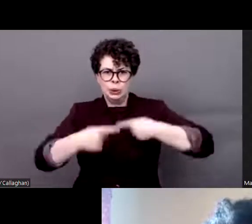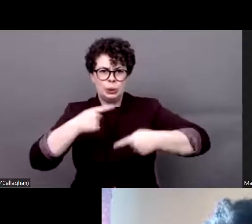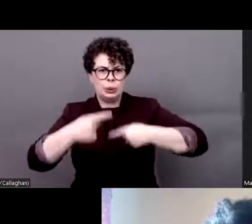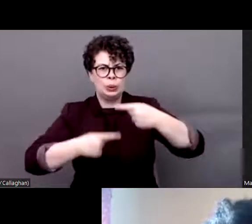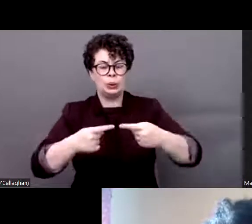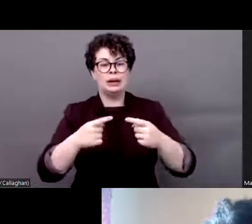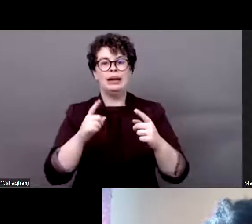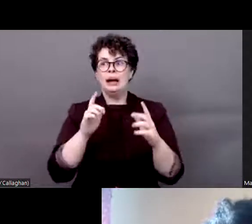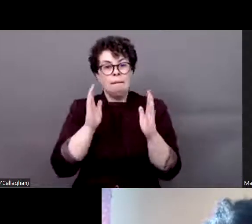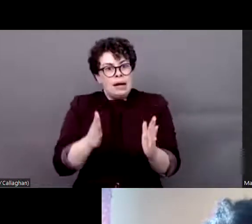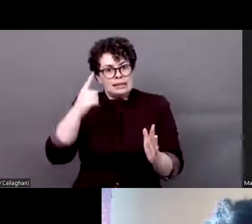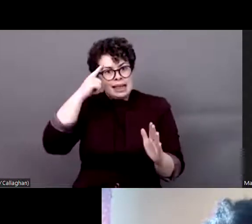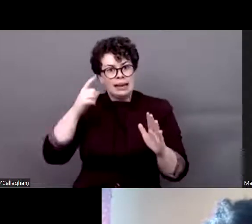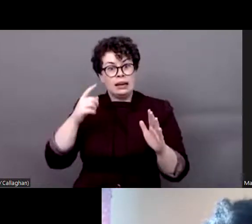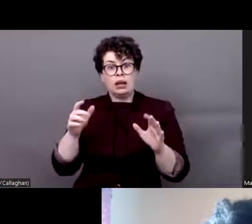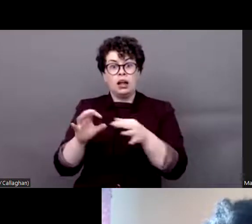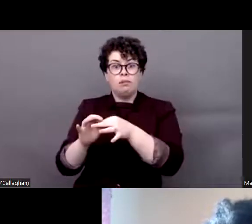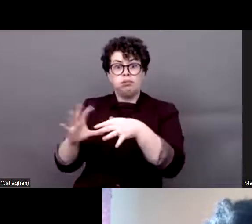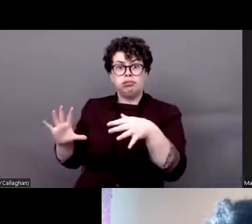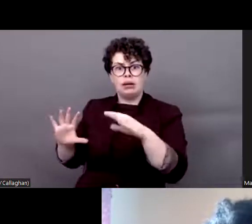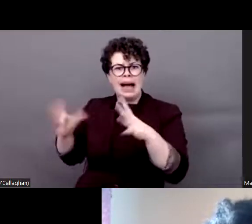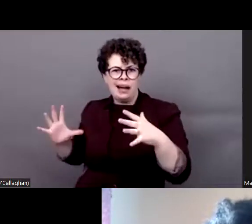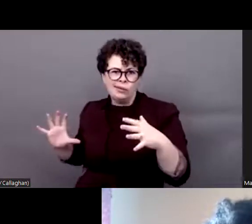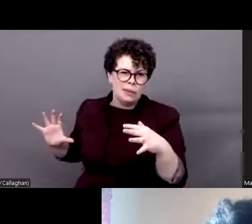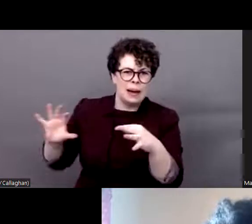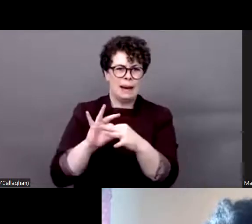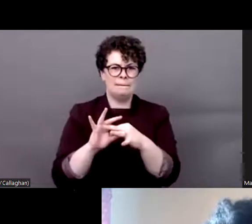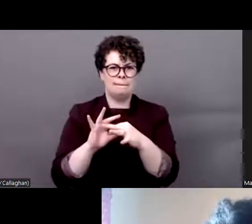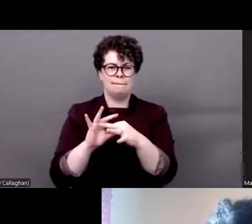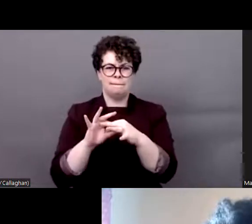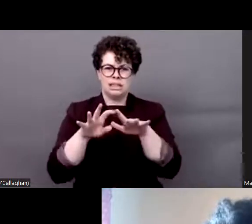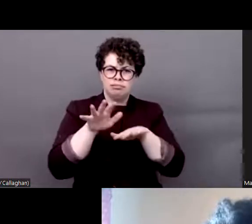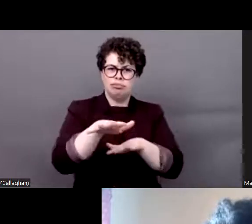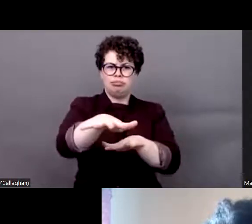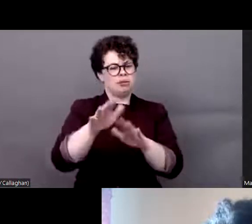partnerships with other social movements.